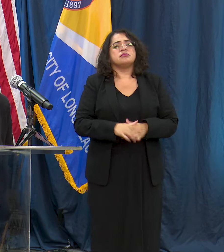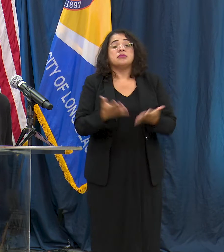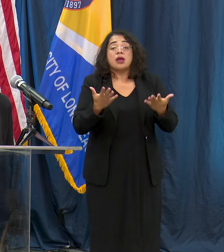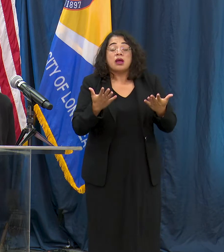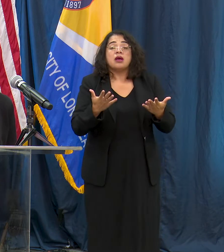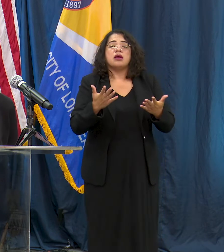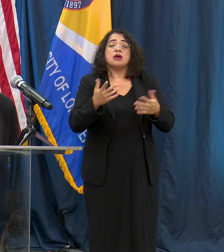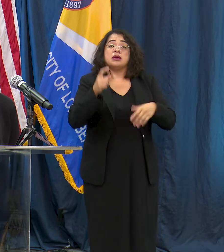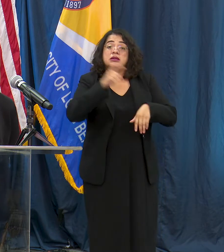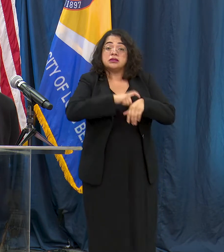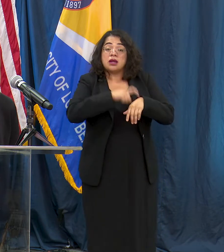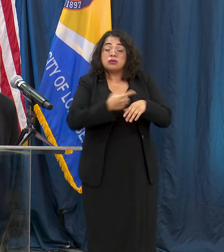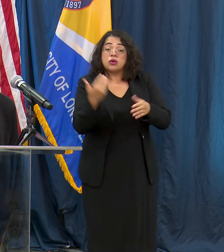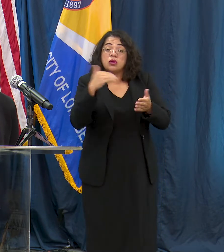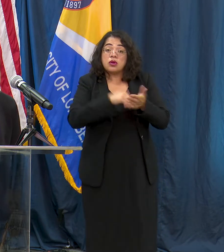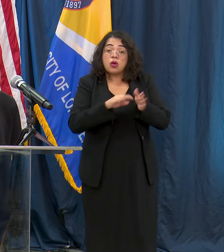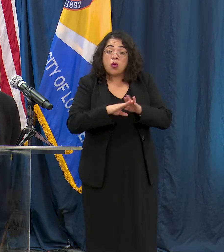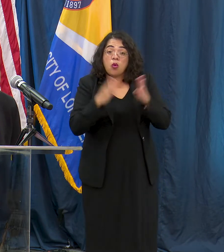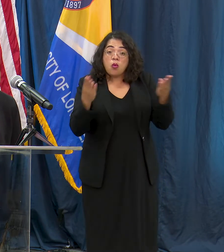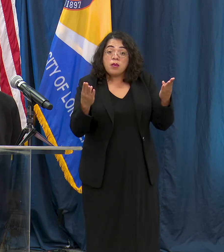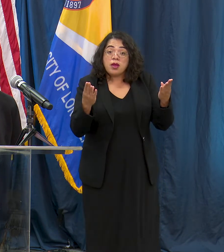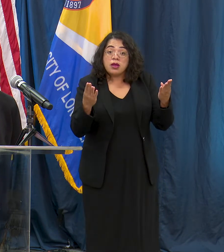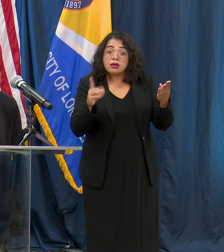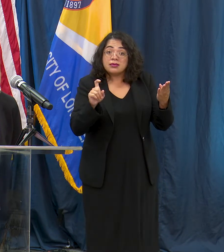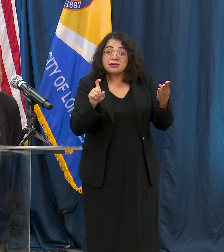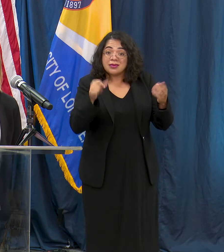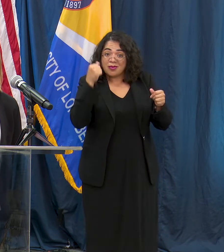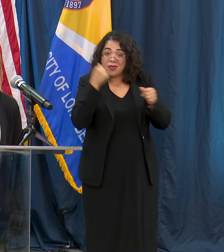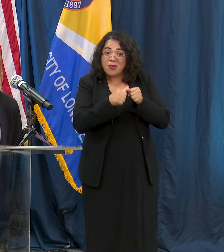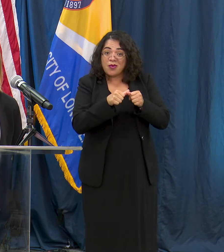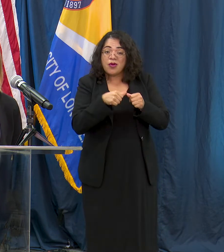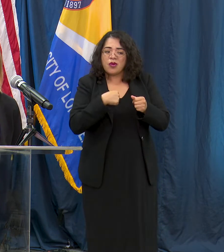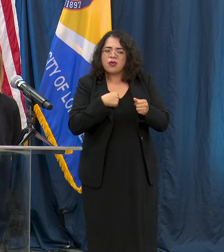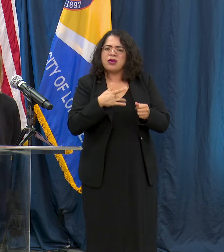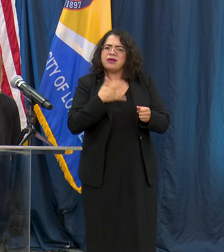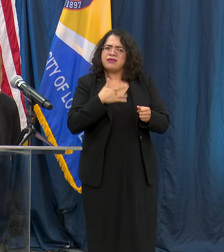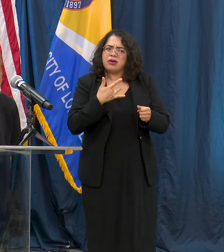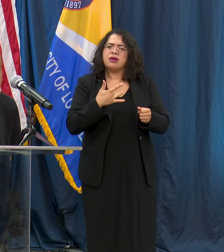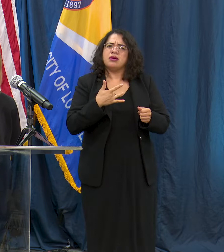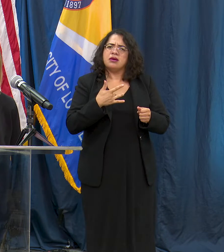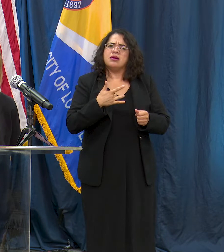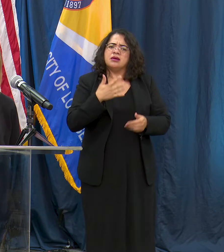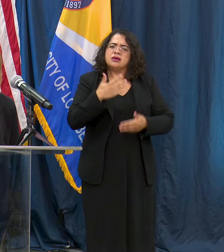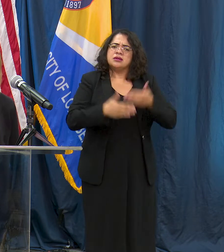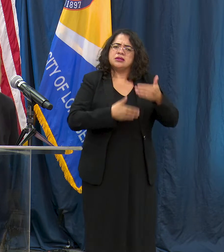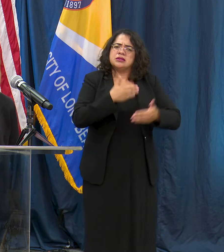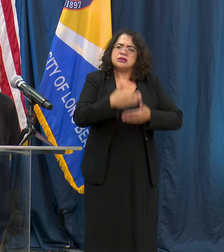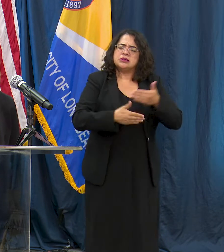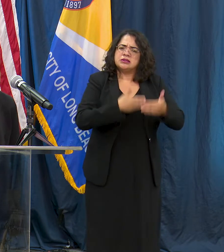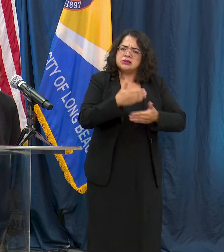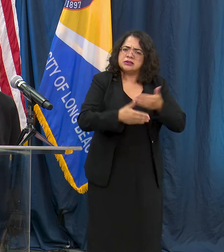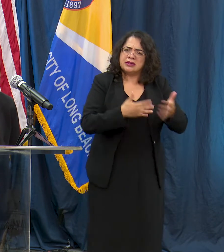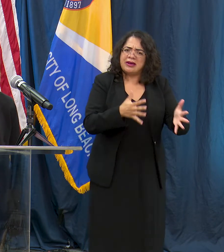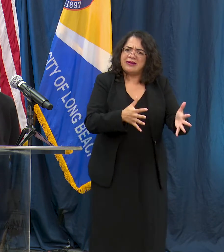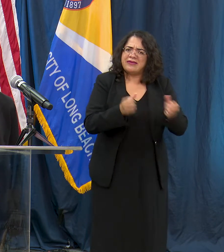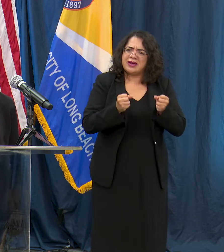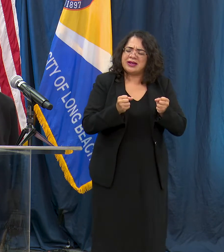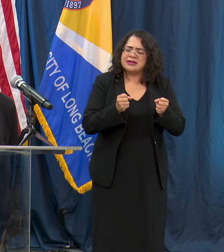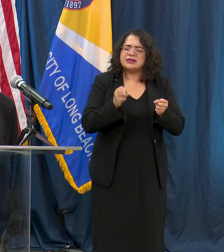to reopen almost anything at a space that was a little bit faster than what the state was looking at so this conversation about the